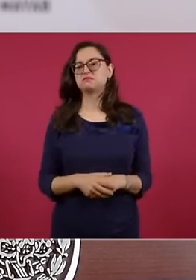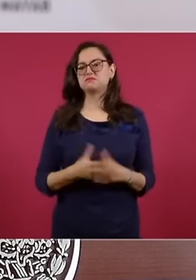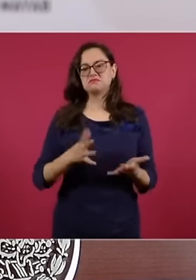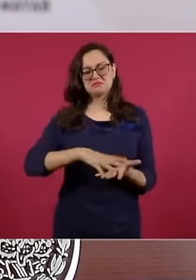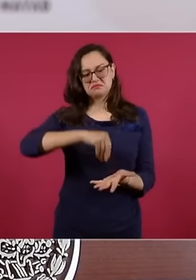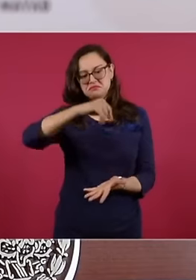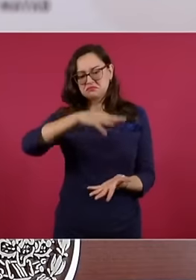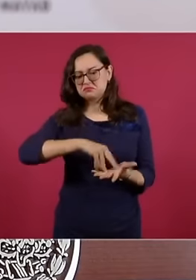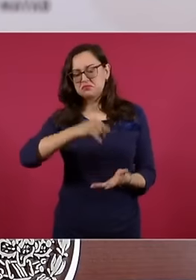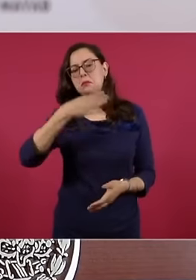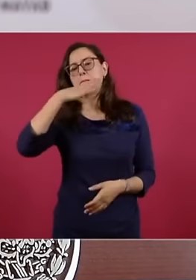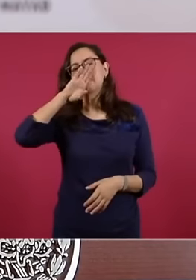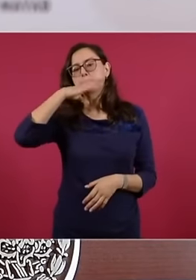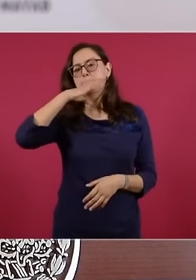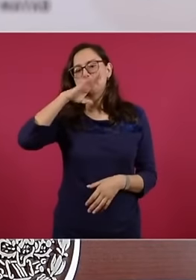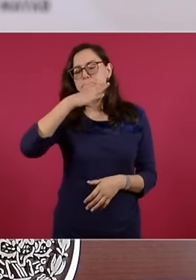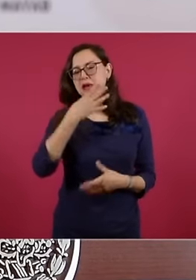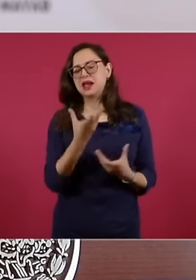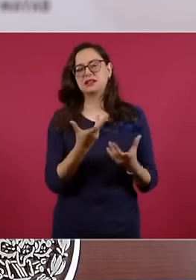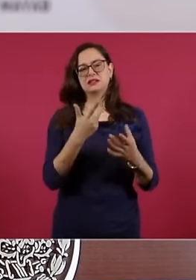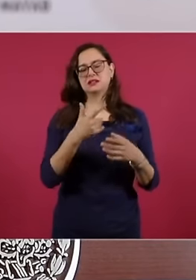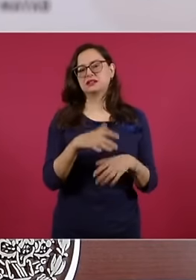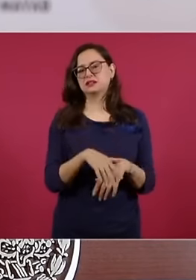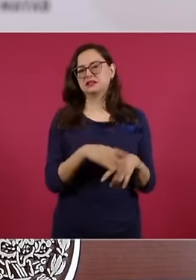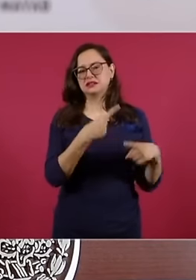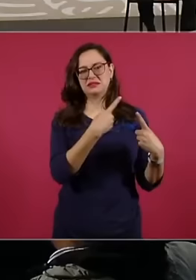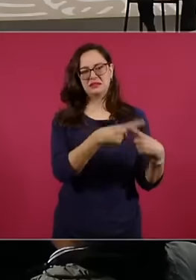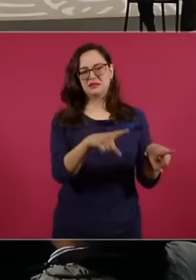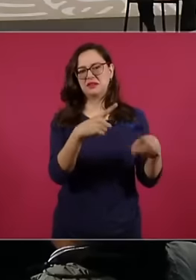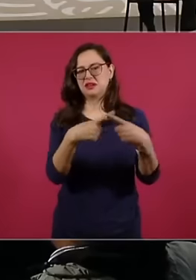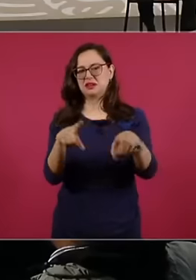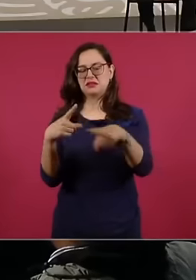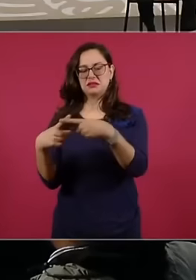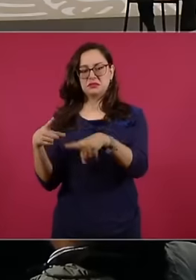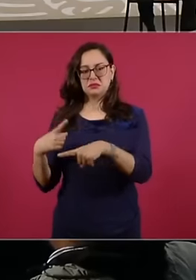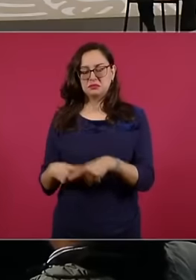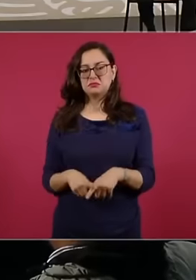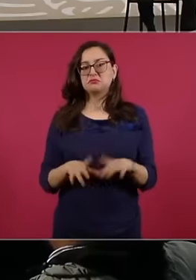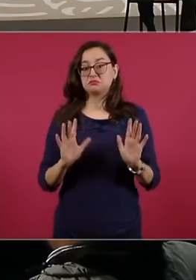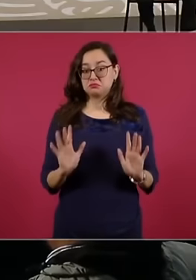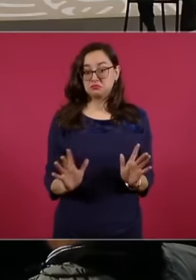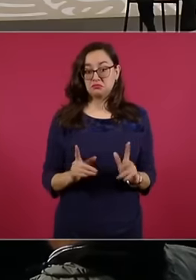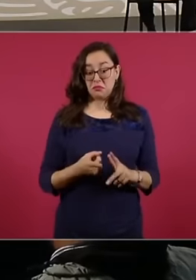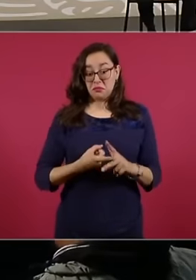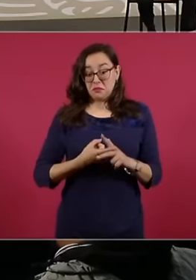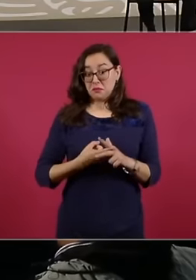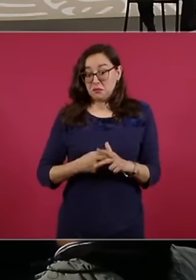fluorohydric acid, among other cargoes, we are just starting. We still have a long way to go. But